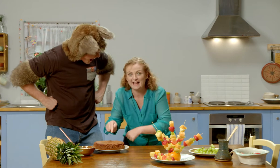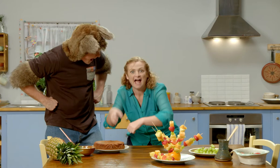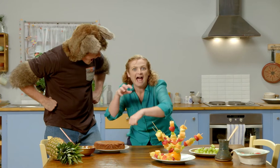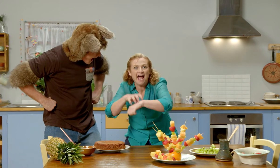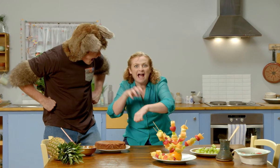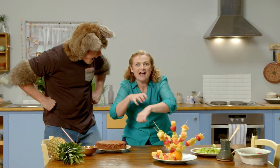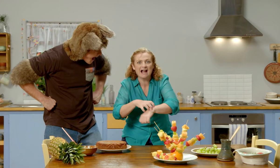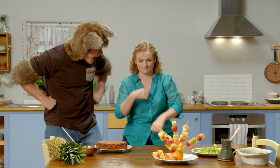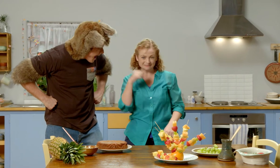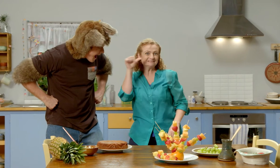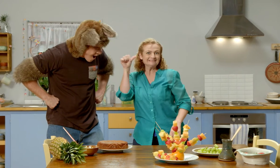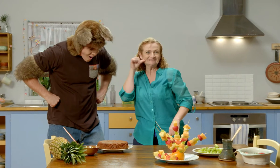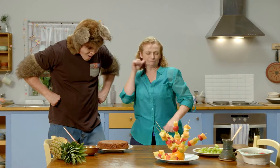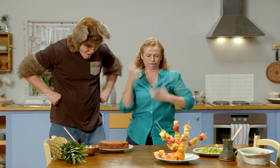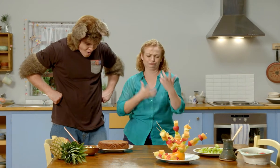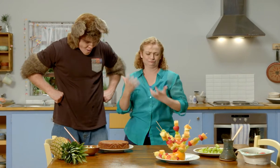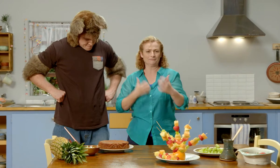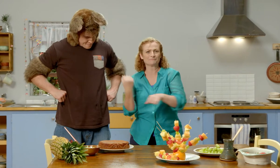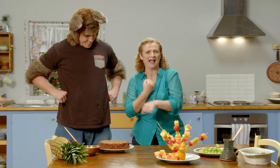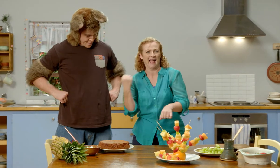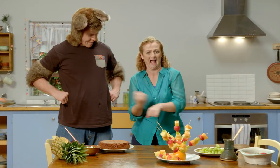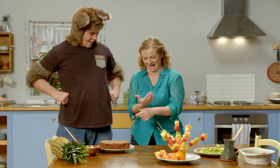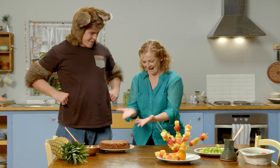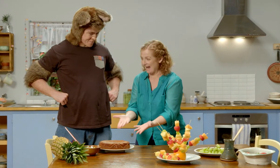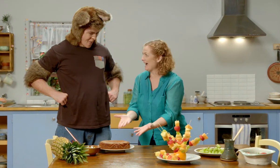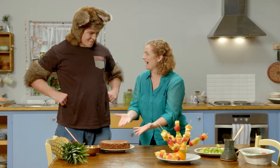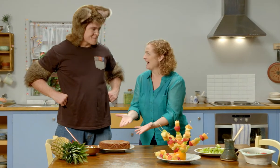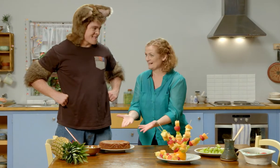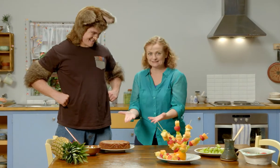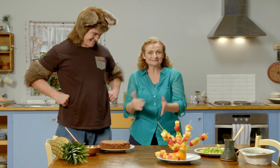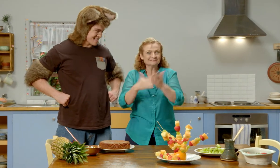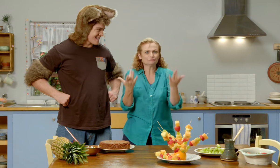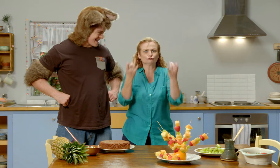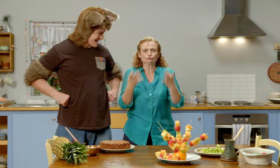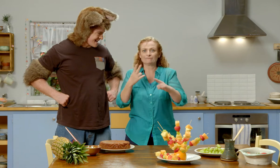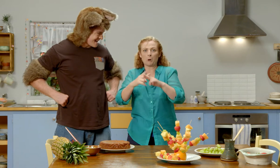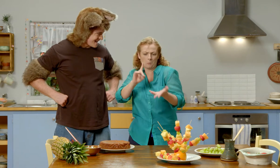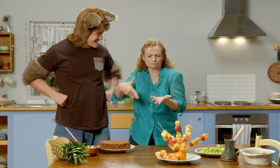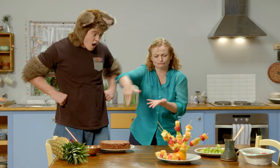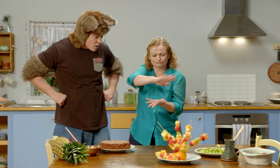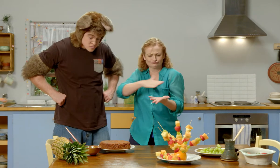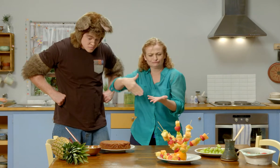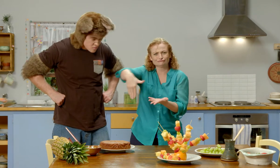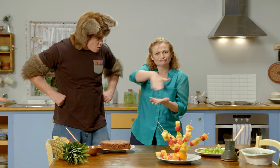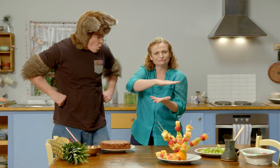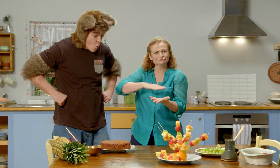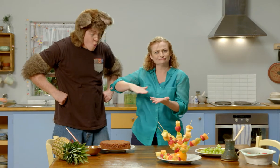This is the cake that I made yesterday. Now, it’s just ready for some icing.